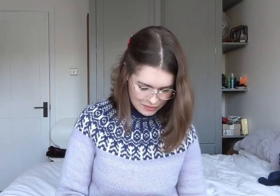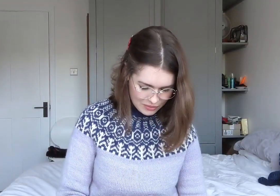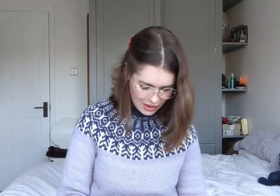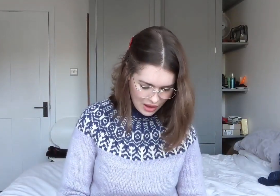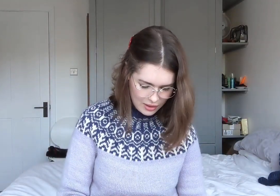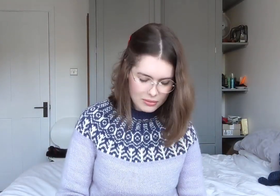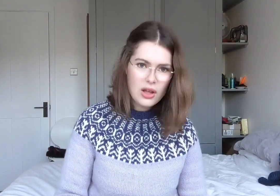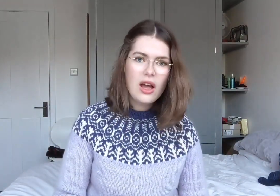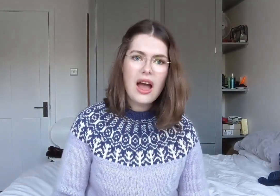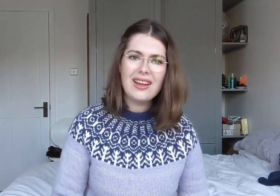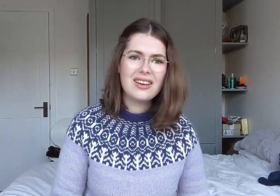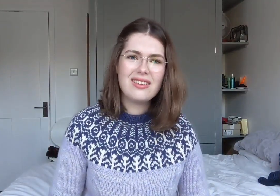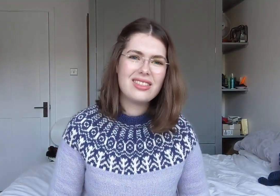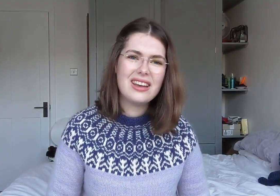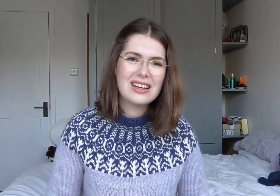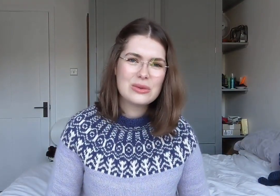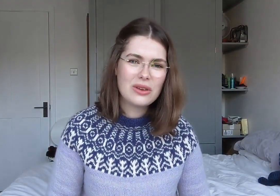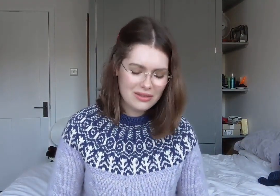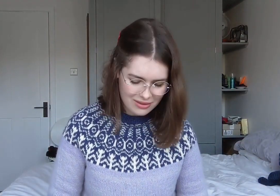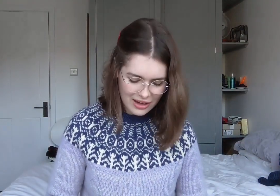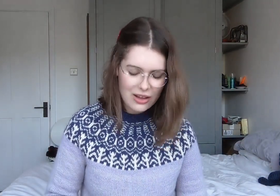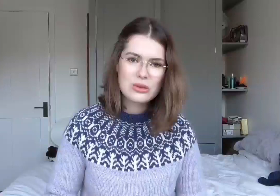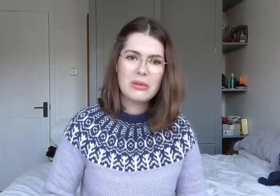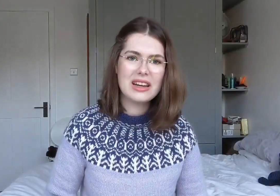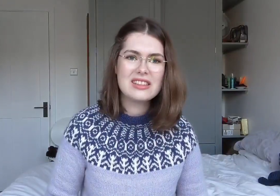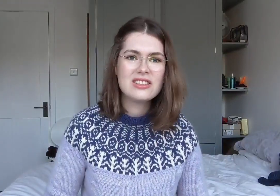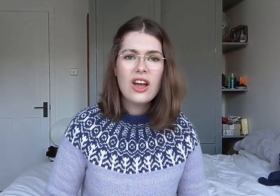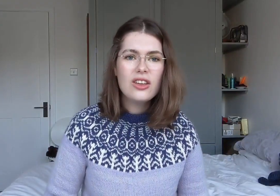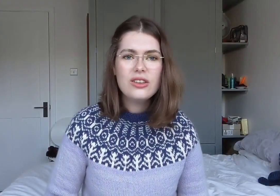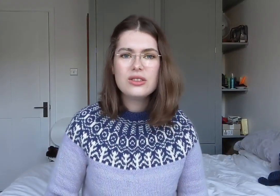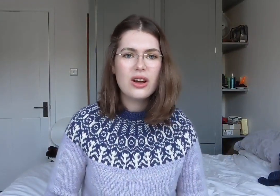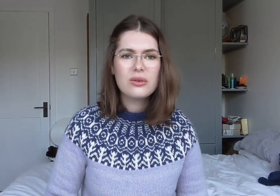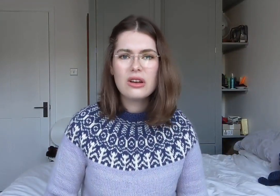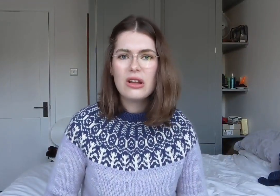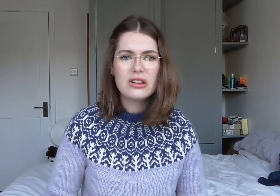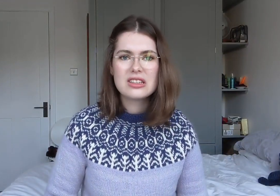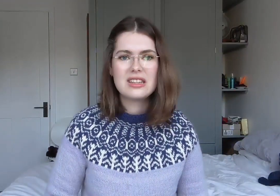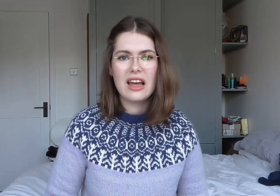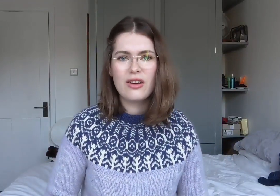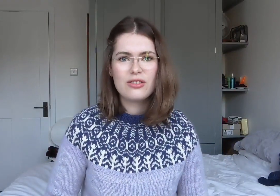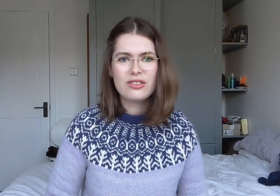Last one on my list is 'you don't look deaf?'